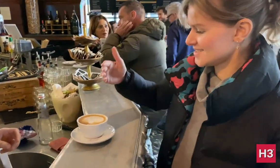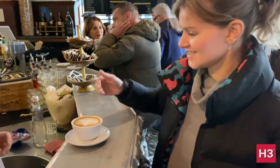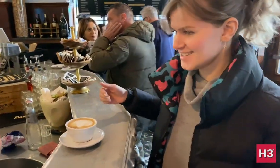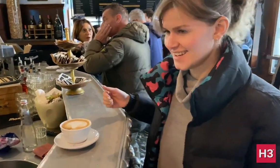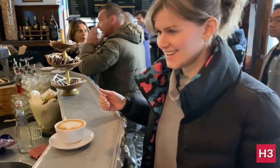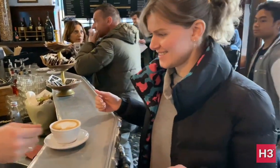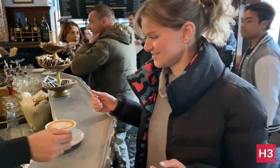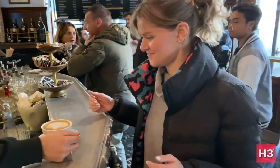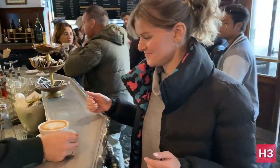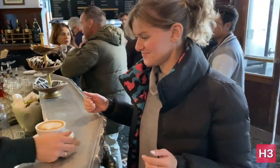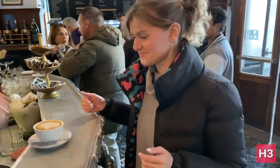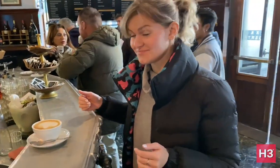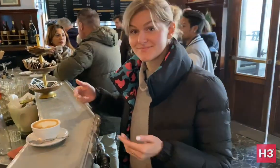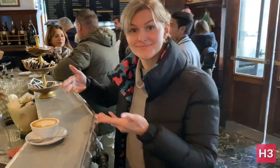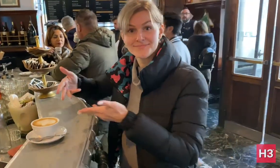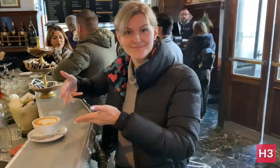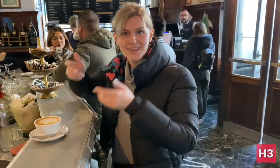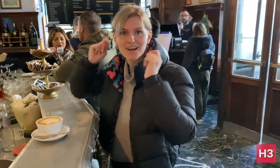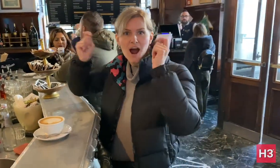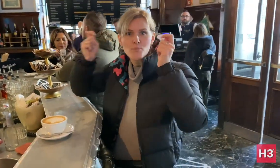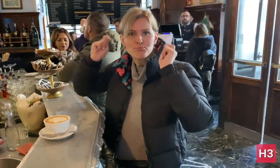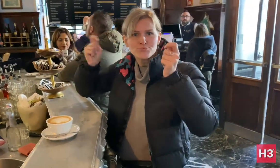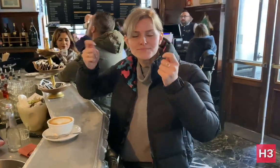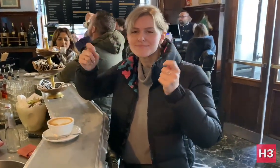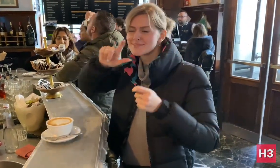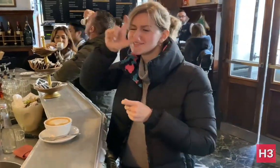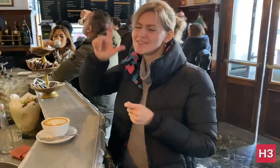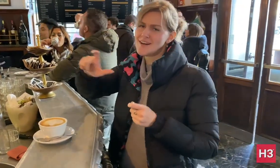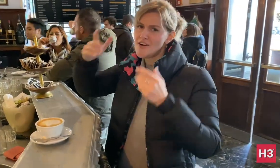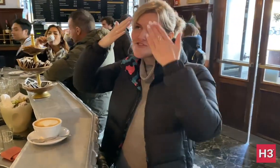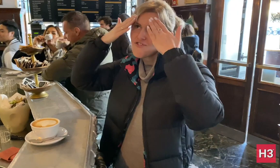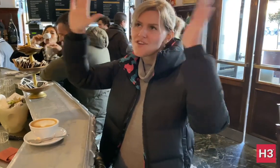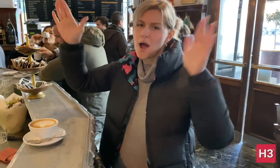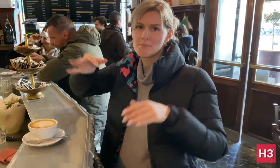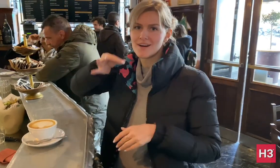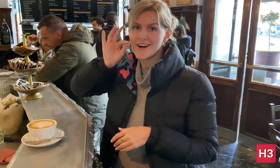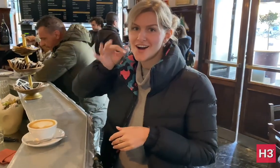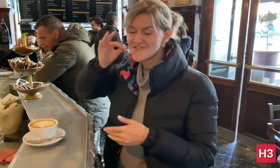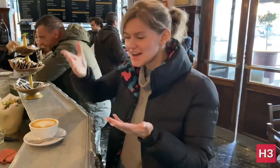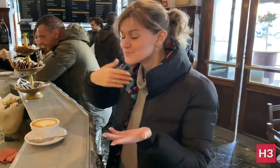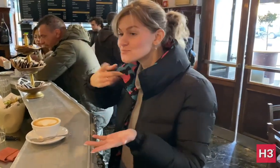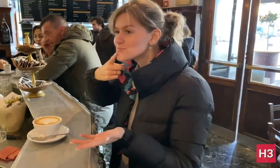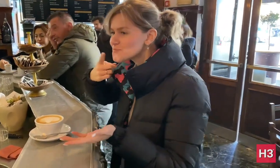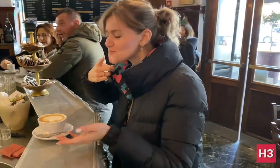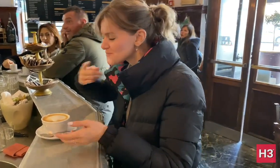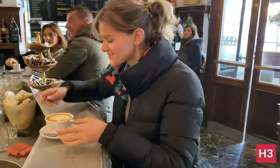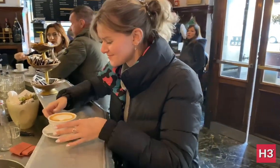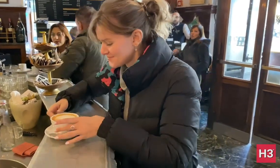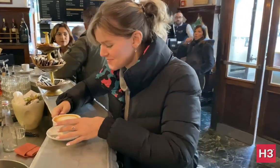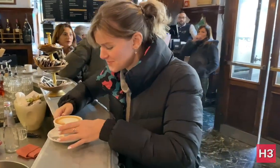Grazie! (thank you) This is a ‘cappuccino' - Italy's most famous brew. I'll have a little sip.